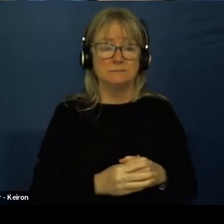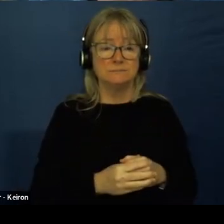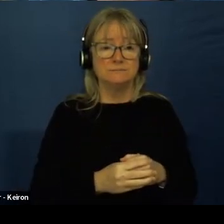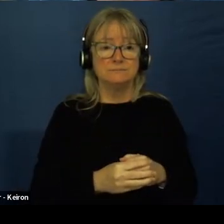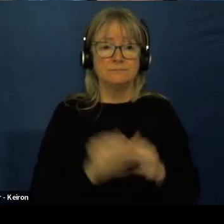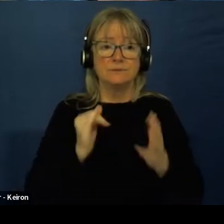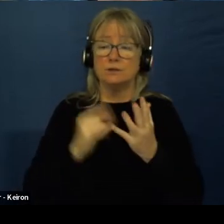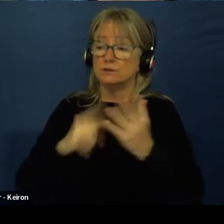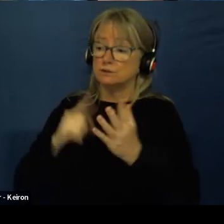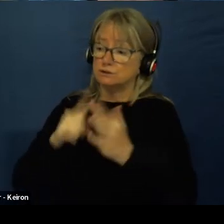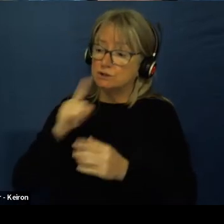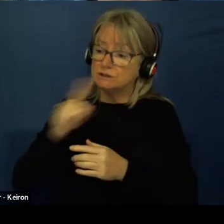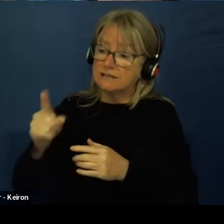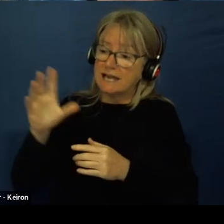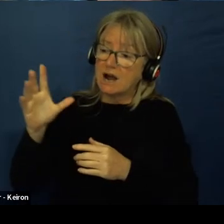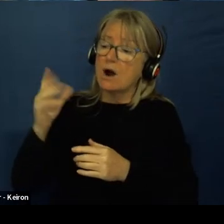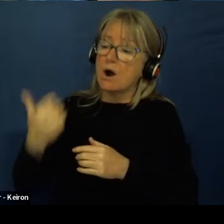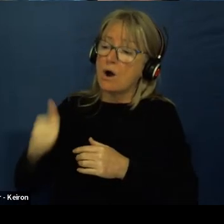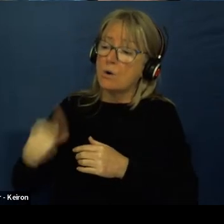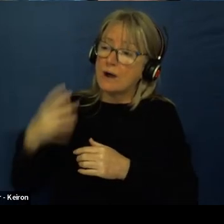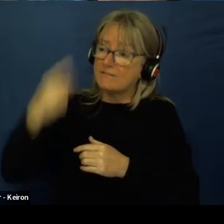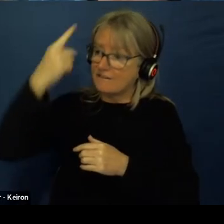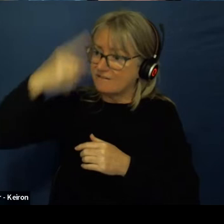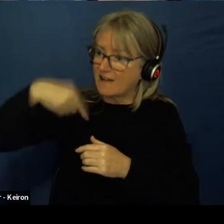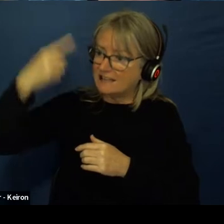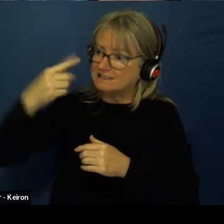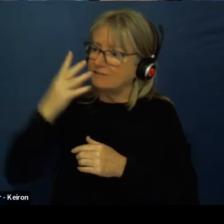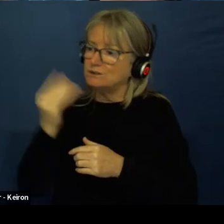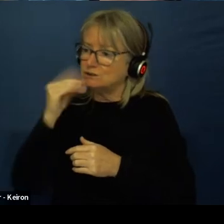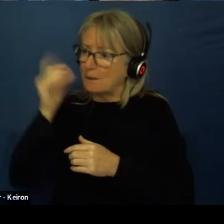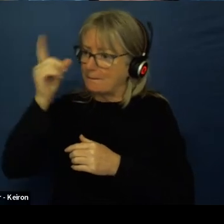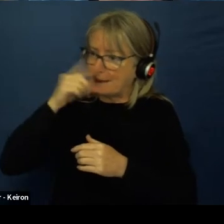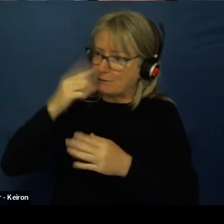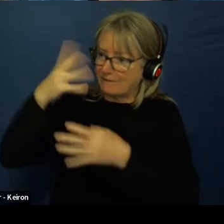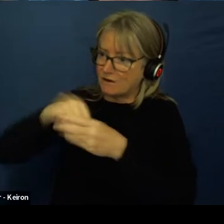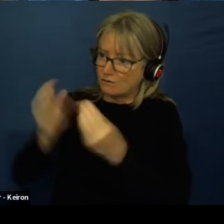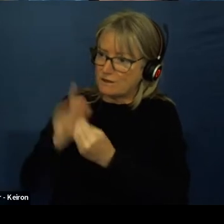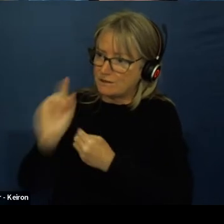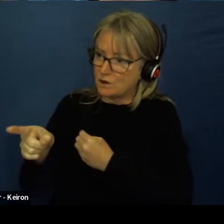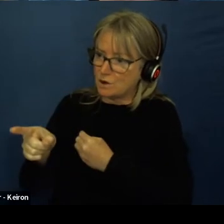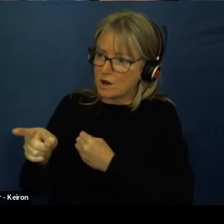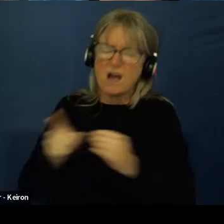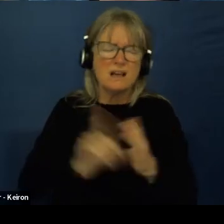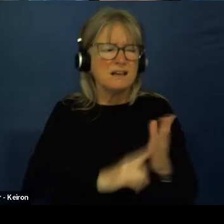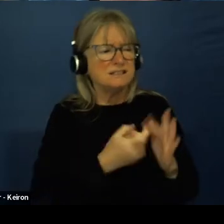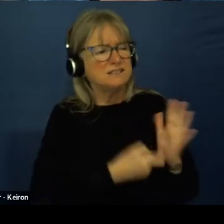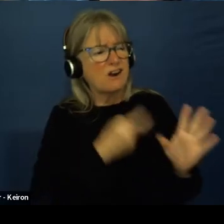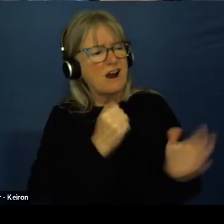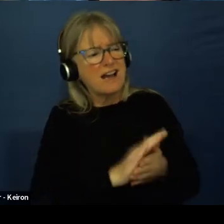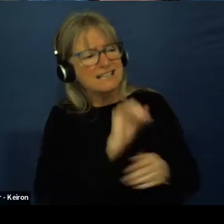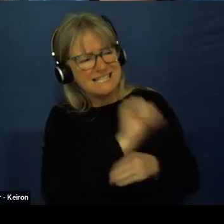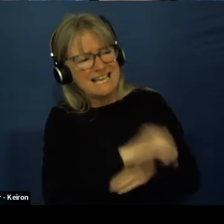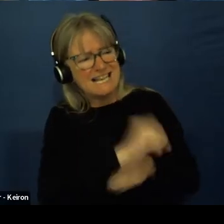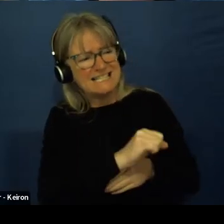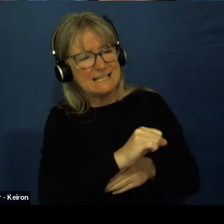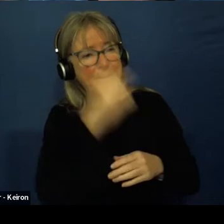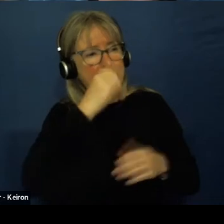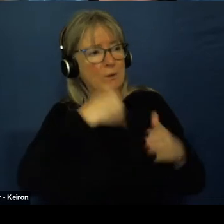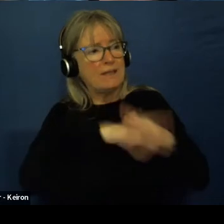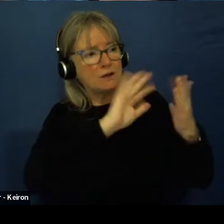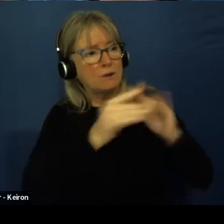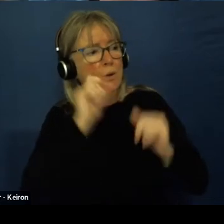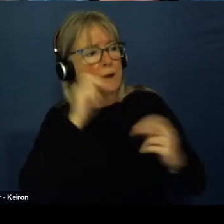See, the faces of the people there that are involved you know the activities. Yeah, yeah, I've got the faces of people in the community as well.